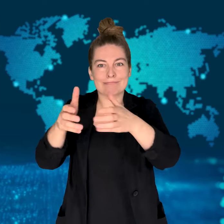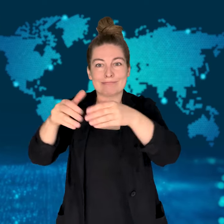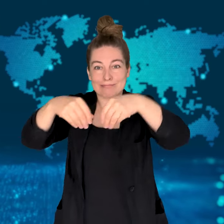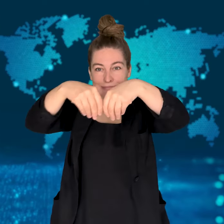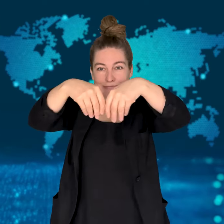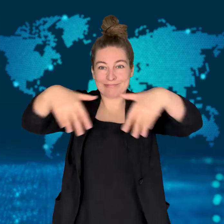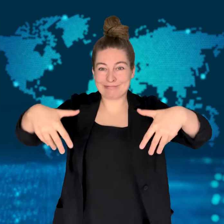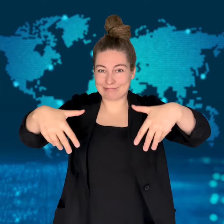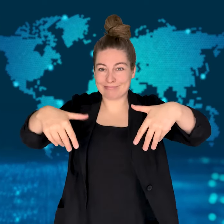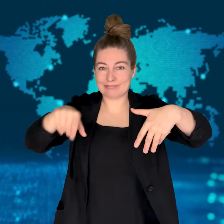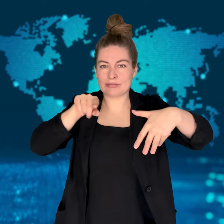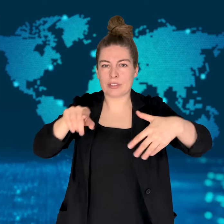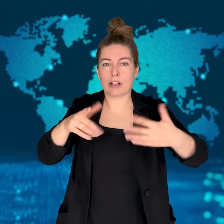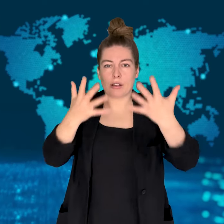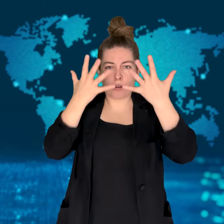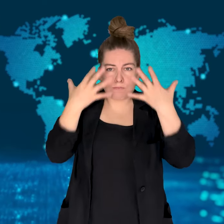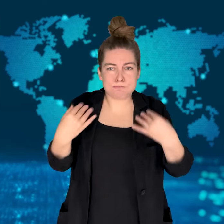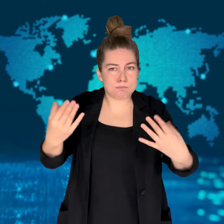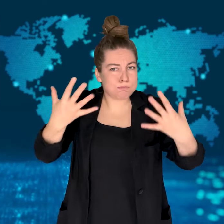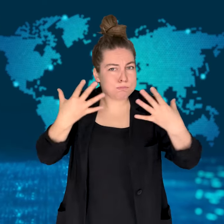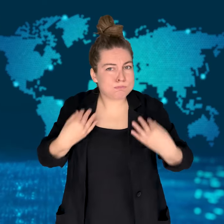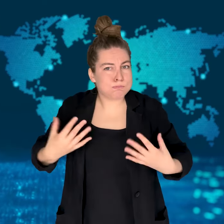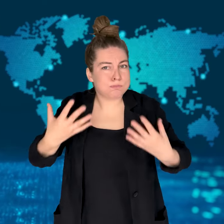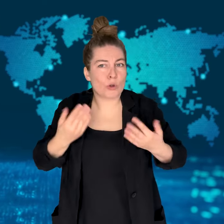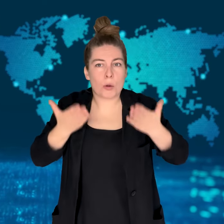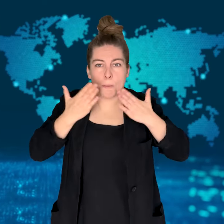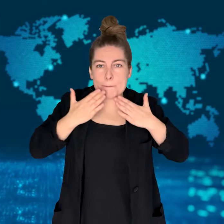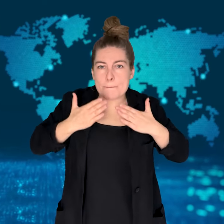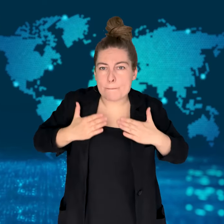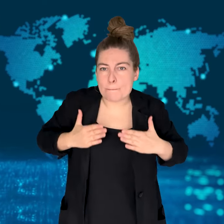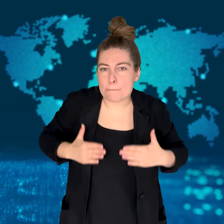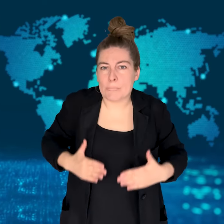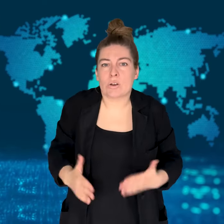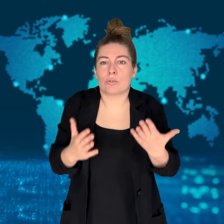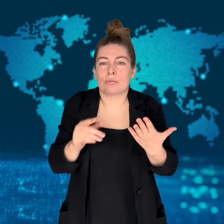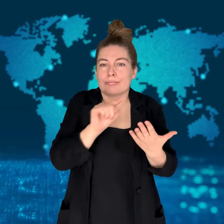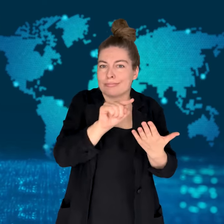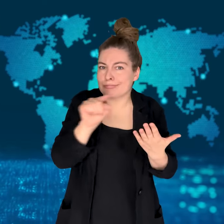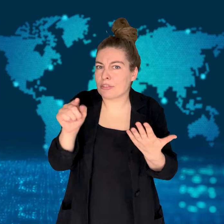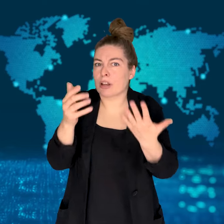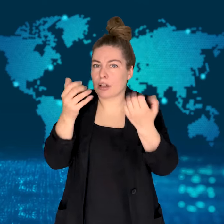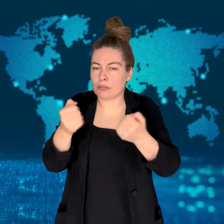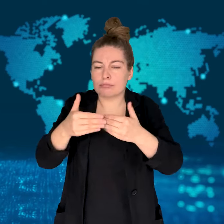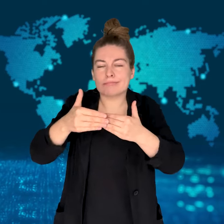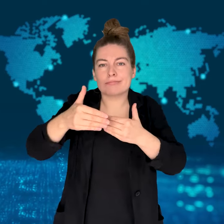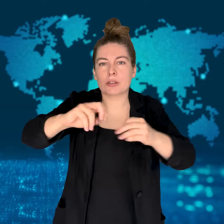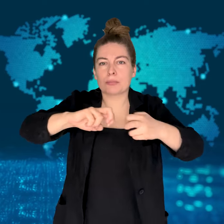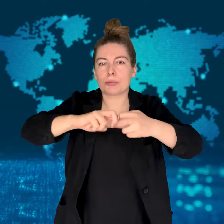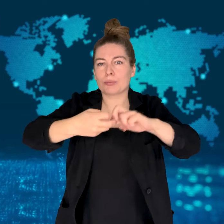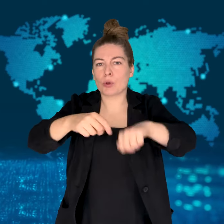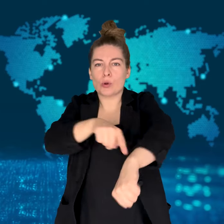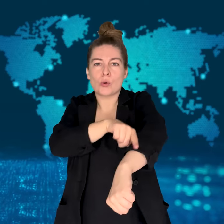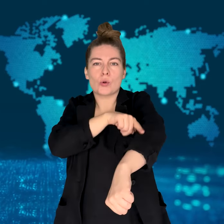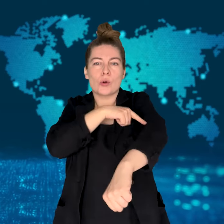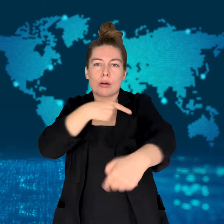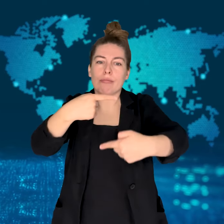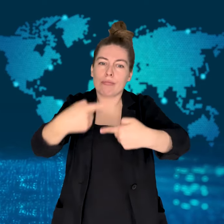the wire-haired, and the smooth, as well as their three miniatures -